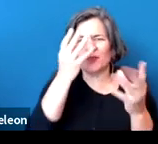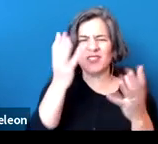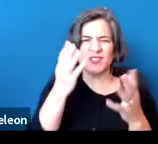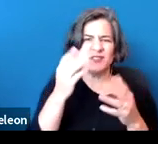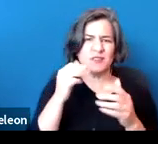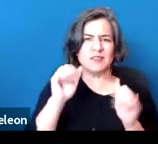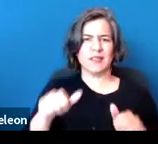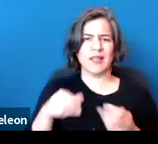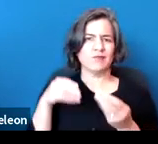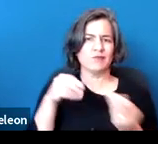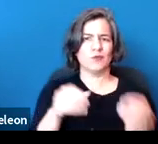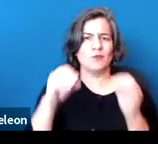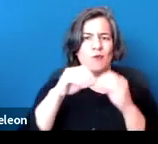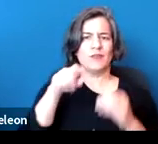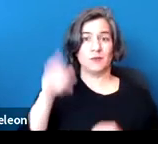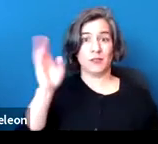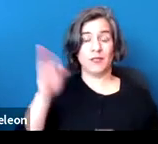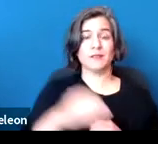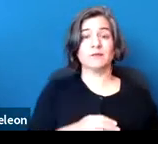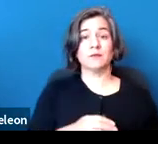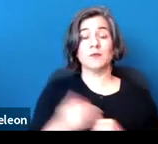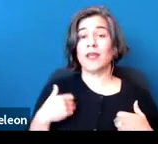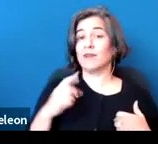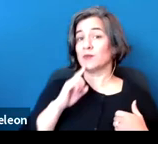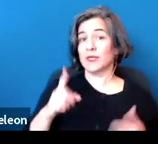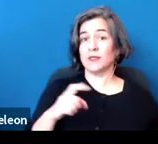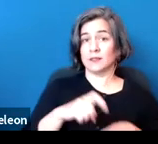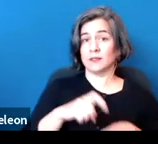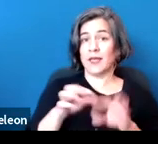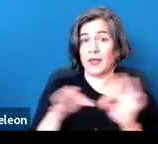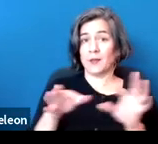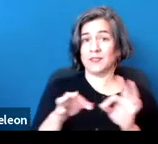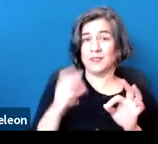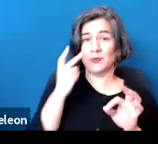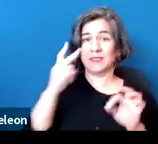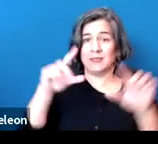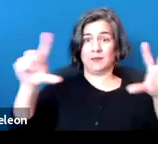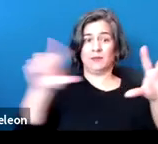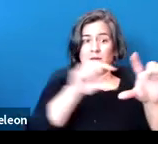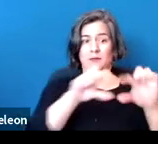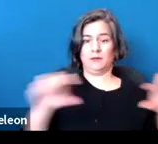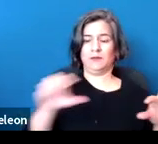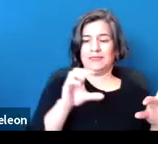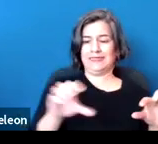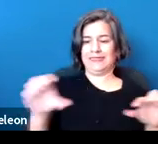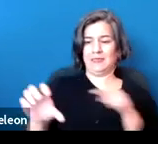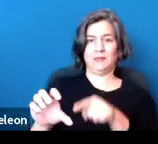Real-time captioning is available if you go ahead and click the captioning button at the bottom of the training.